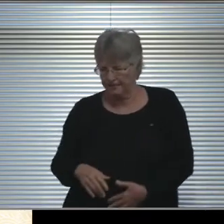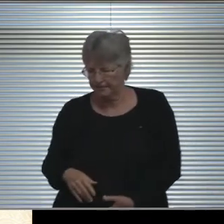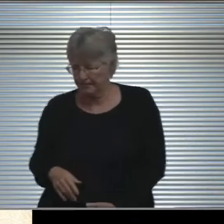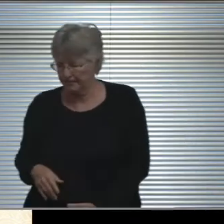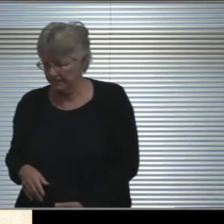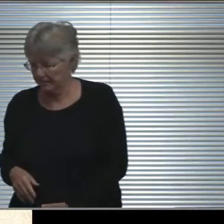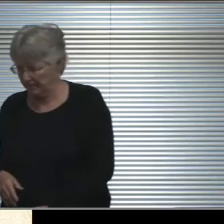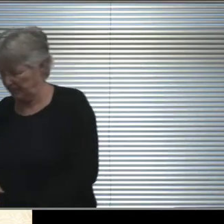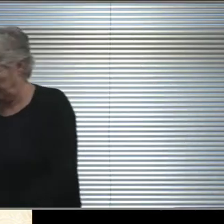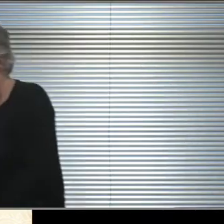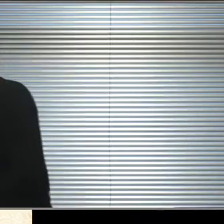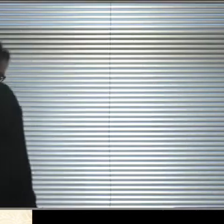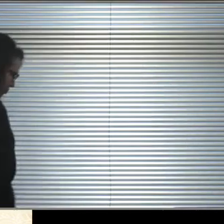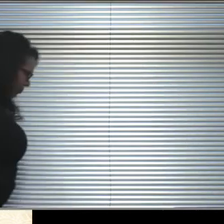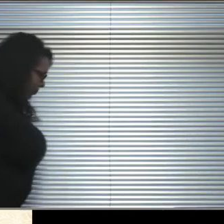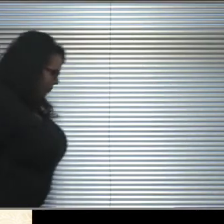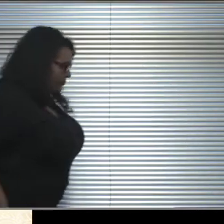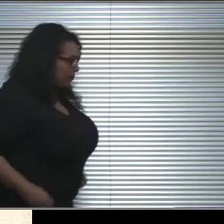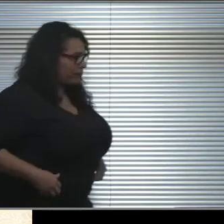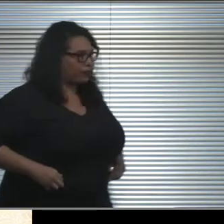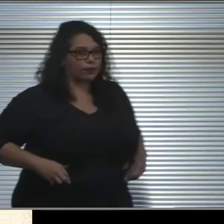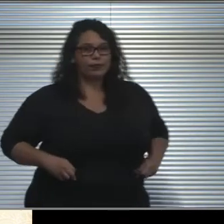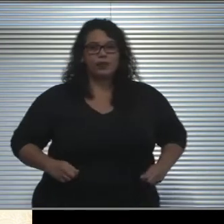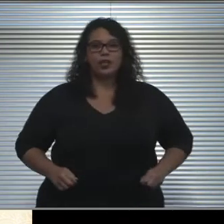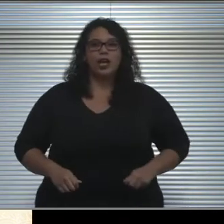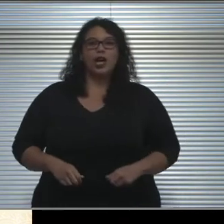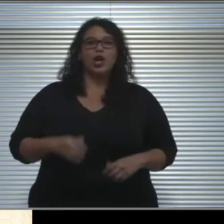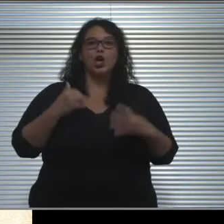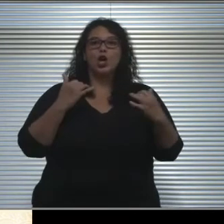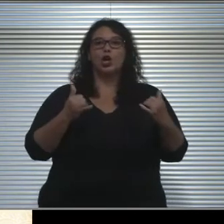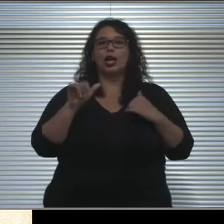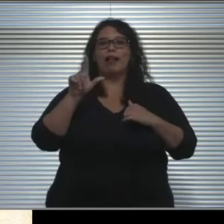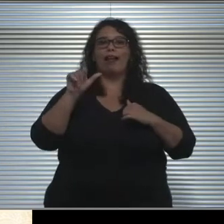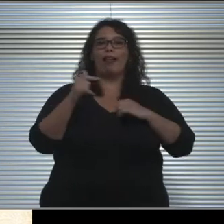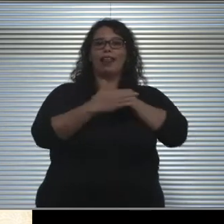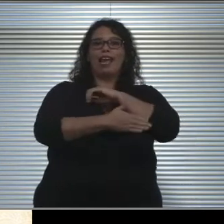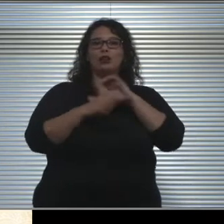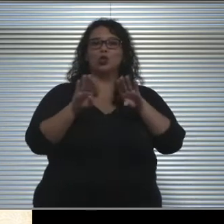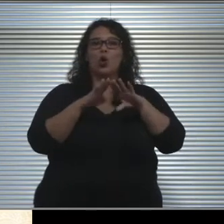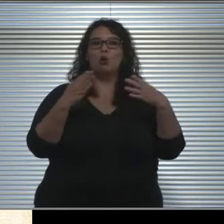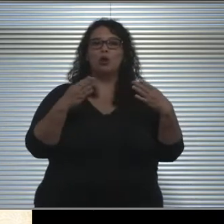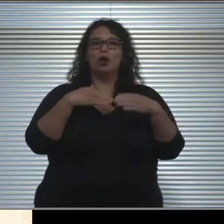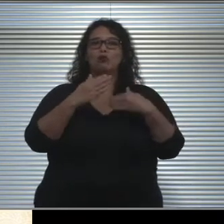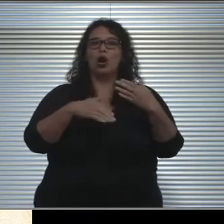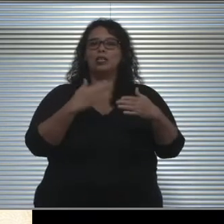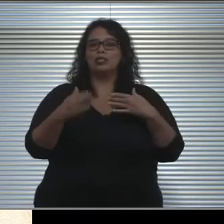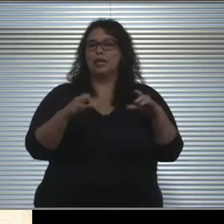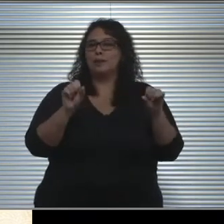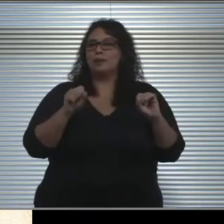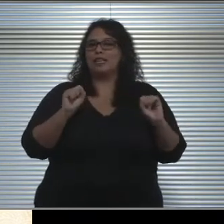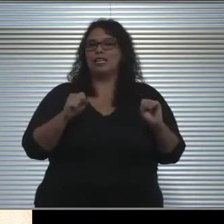so this week has opened a process for the ability to apply for a waiver.